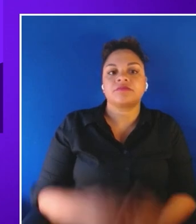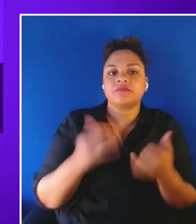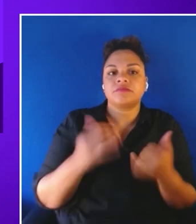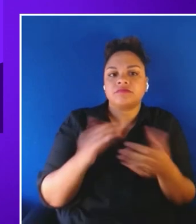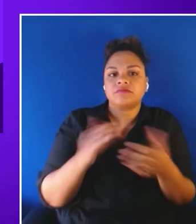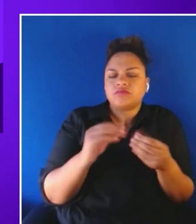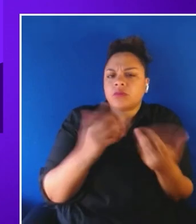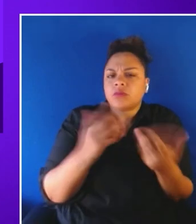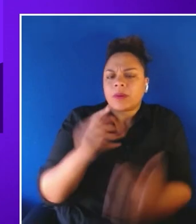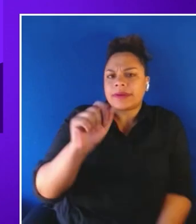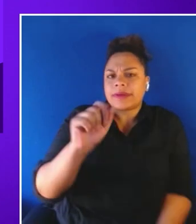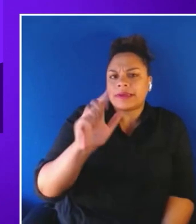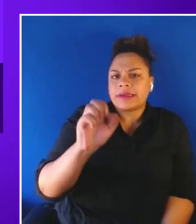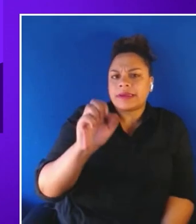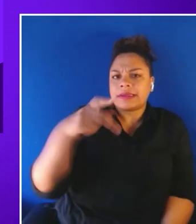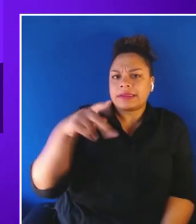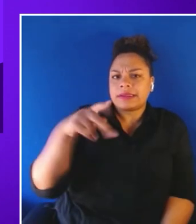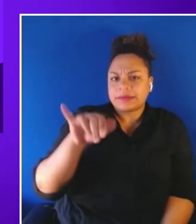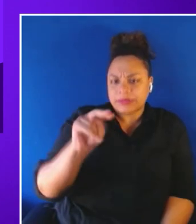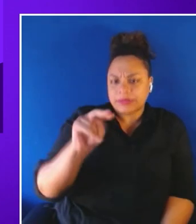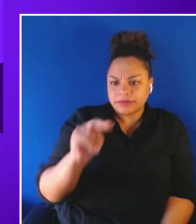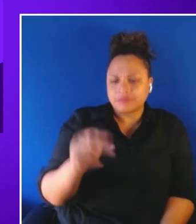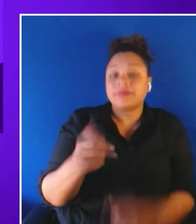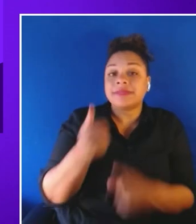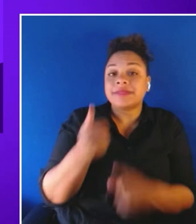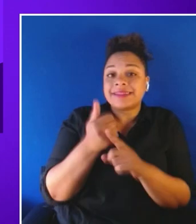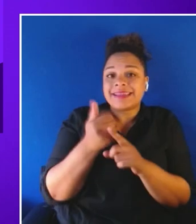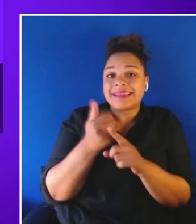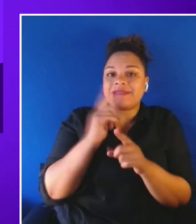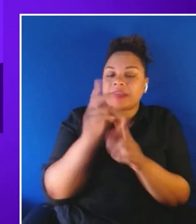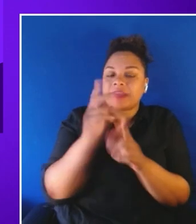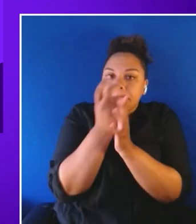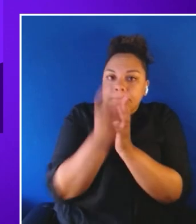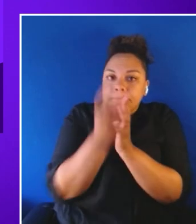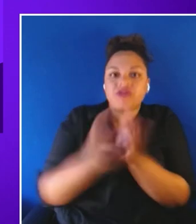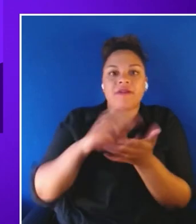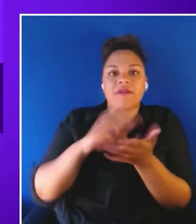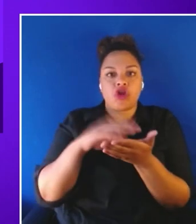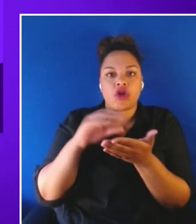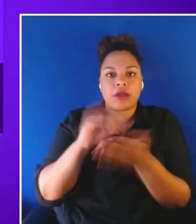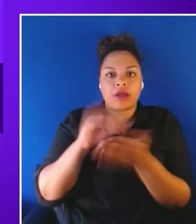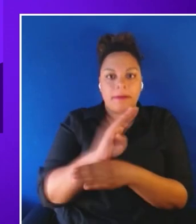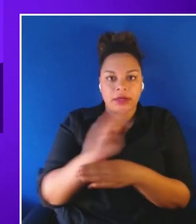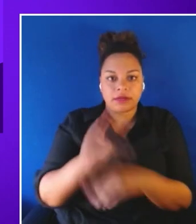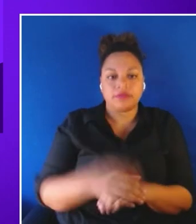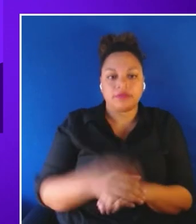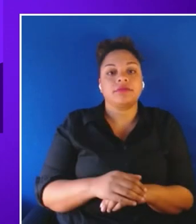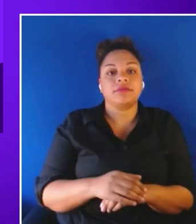Talespin is an immersive learning company, an Accenture is working with Talespin on pioneering